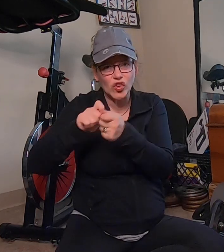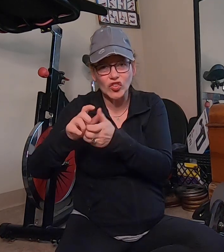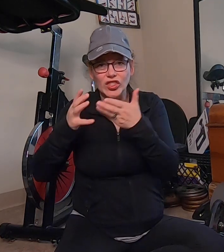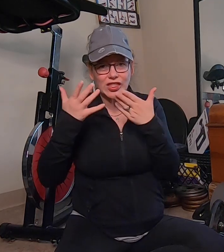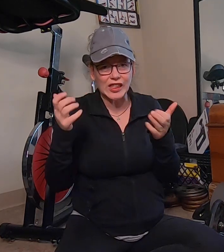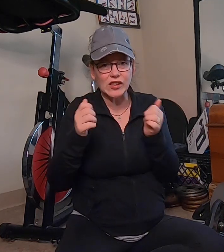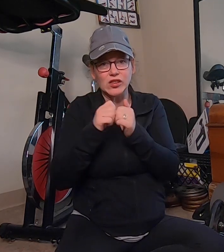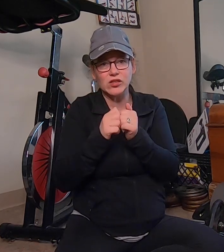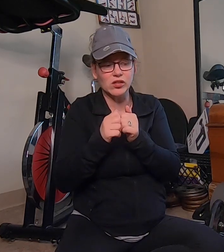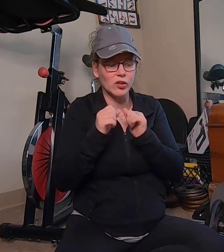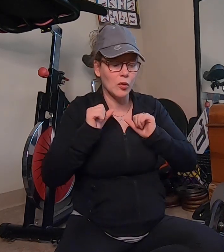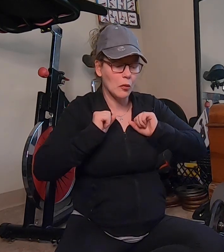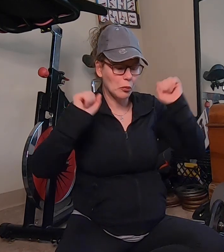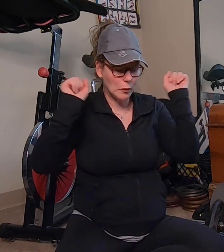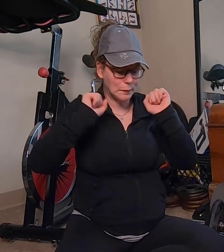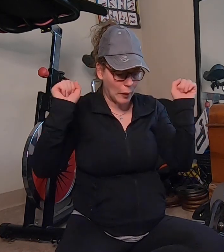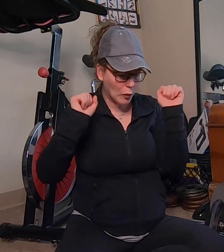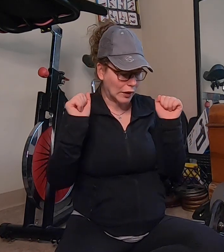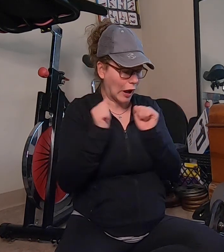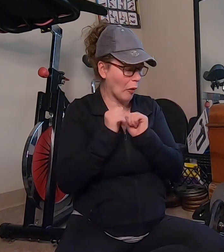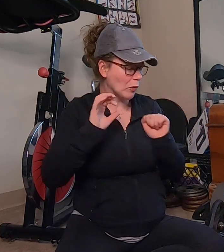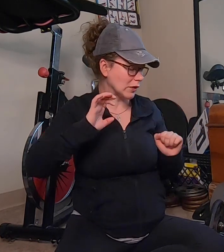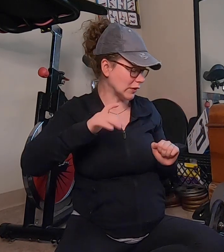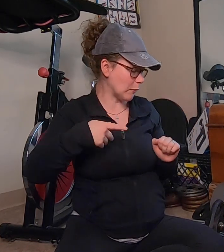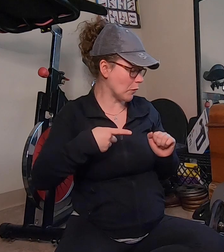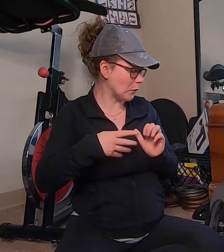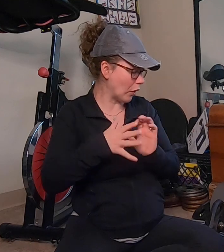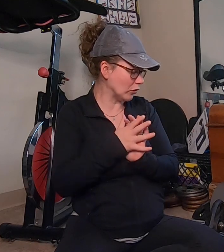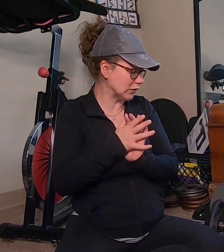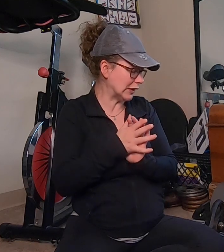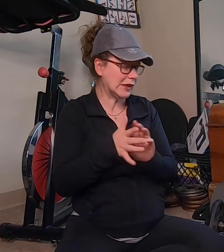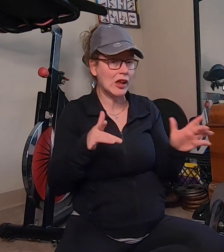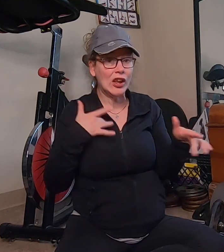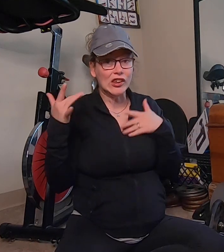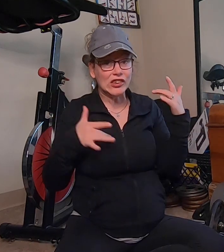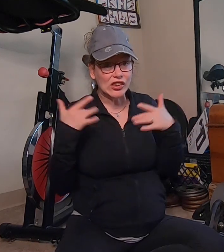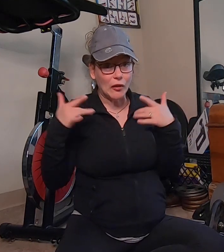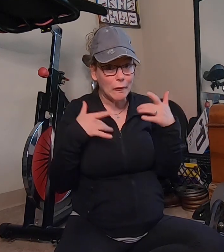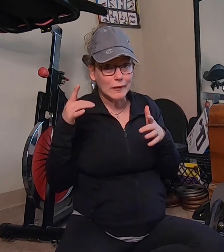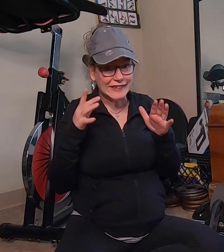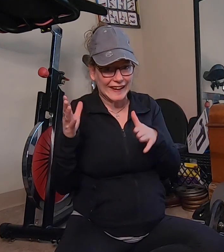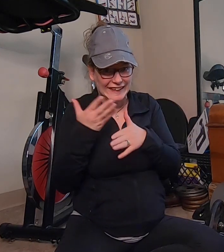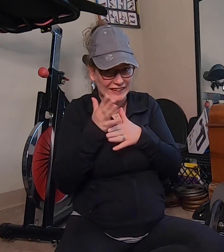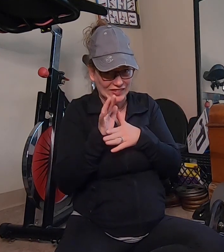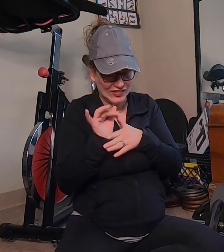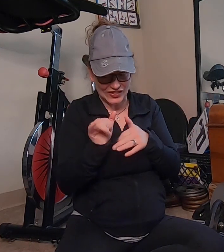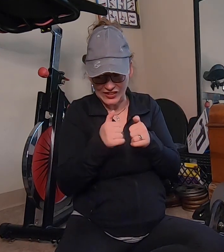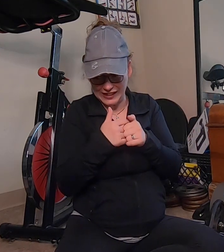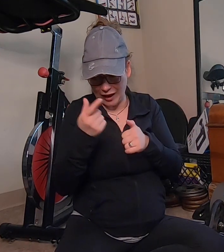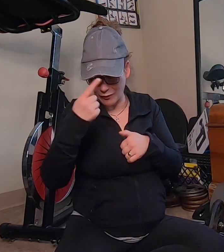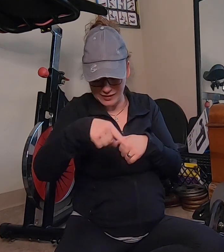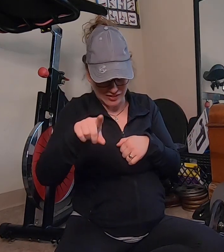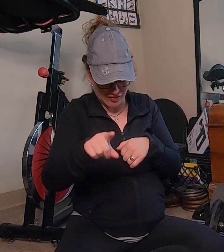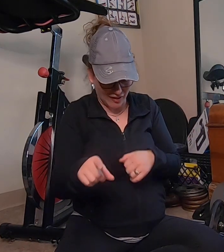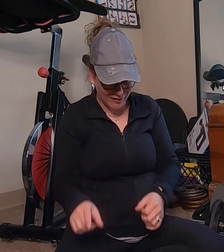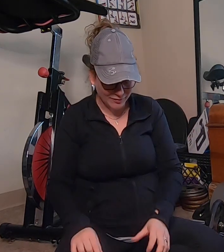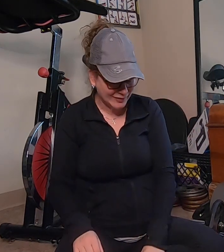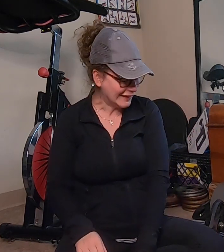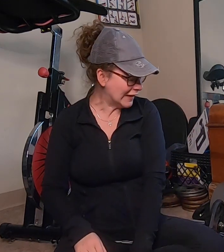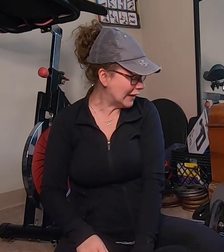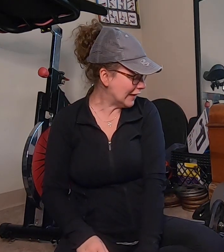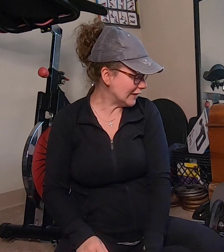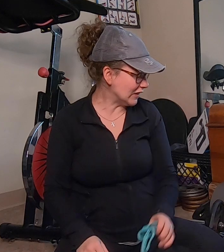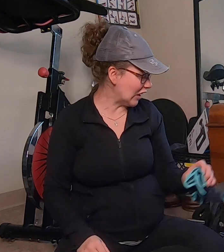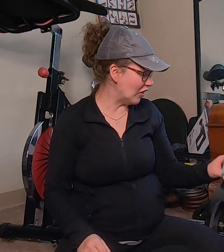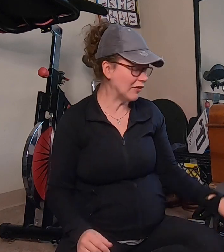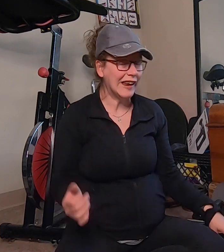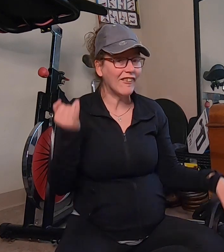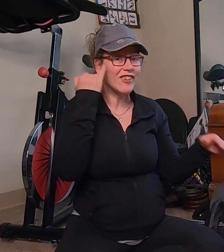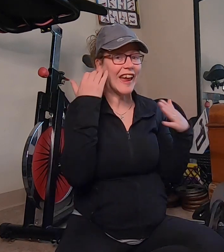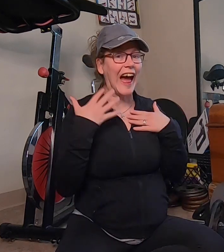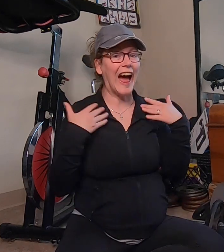do certain things with my workout cerebral palsy so I'm excited to share that with you all so if